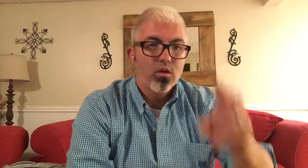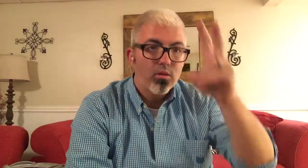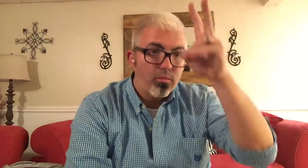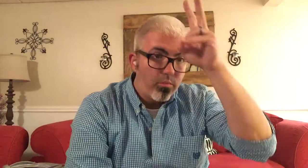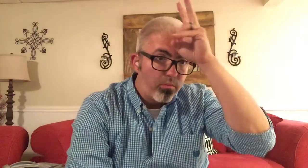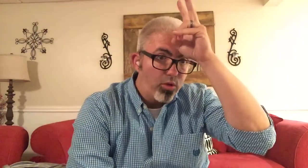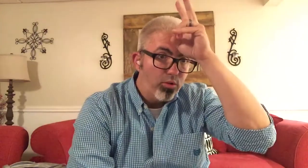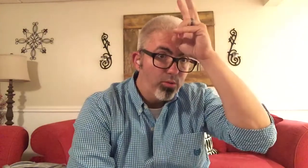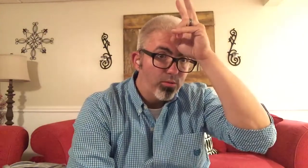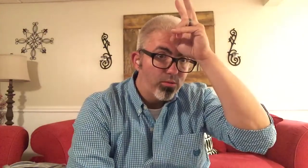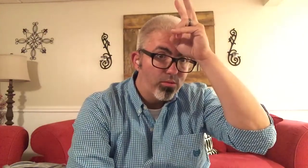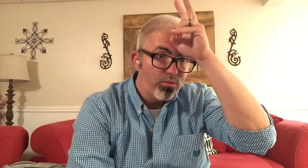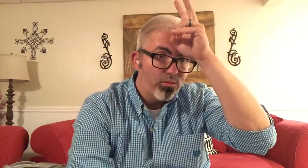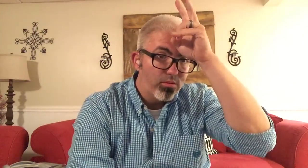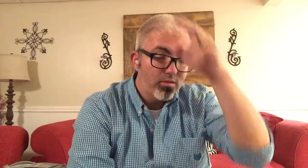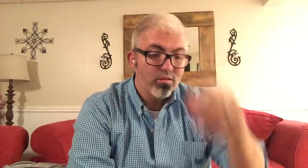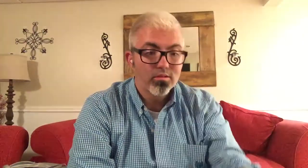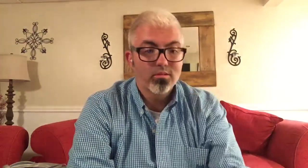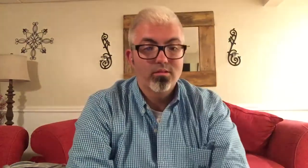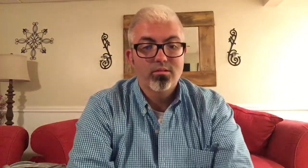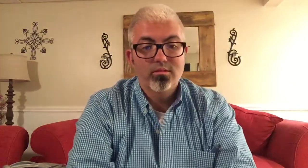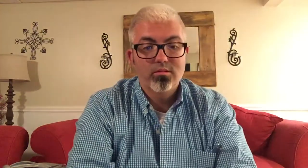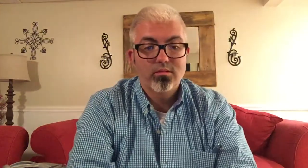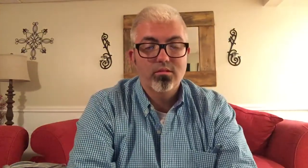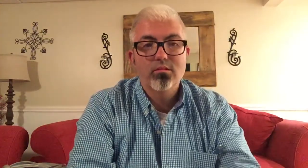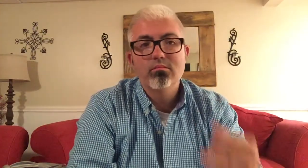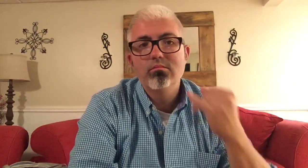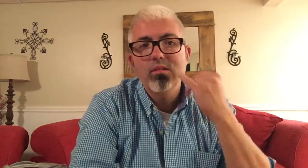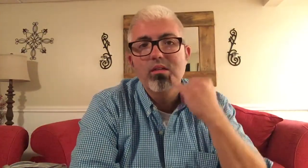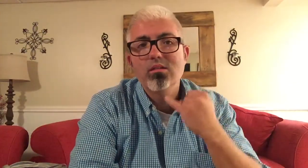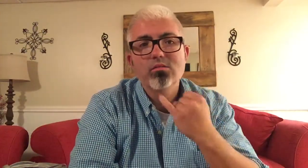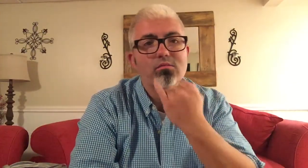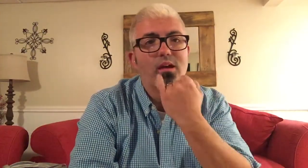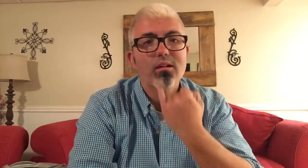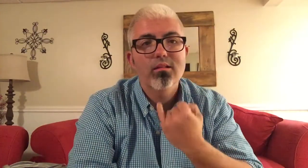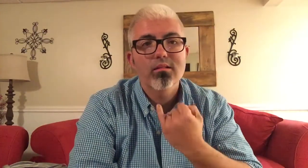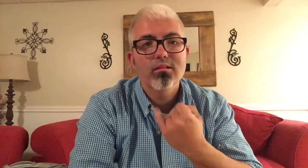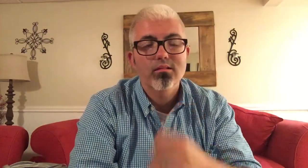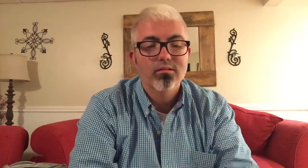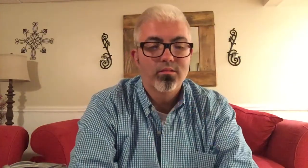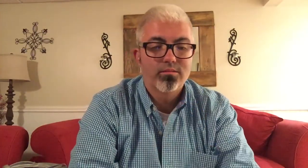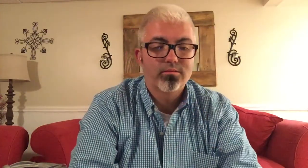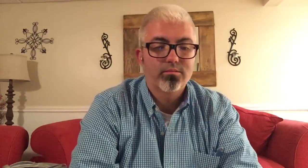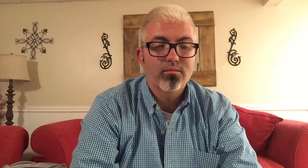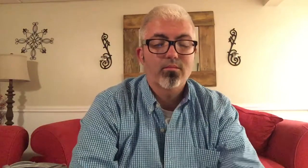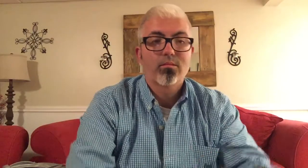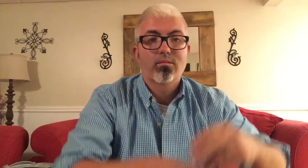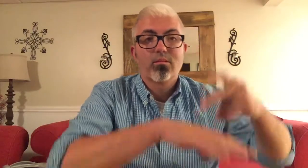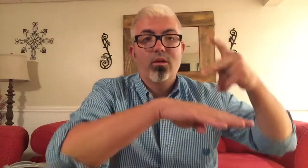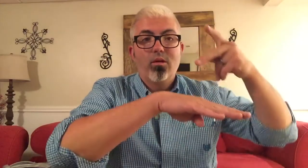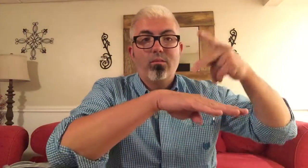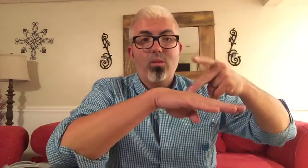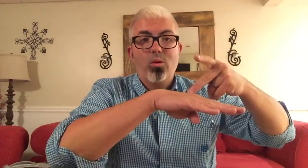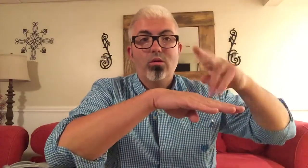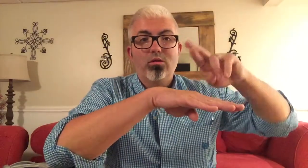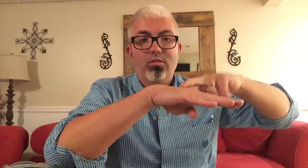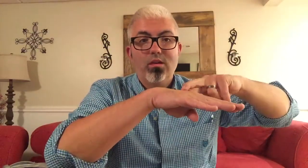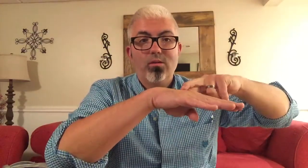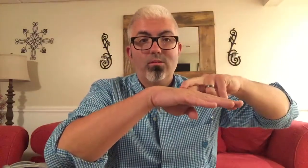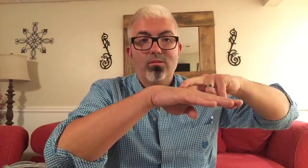PERU ISRAEL PUERTO RICO